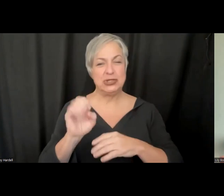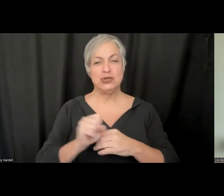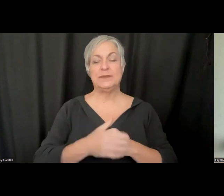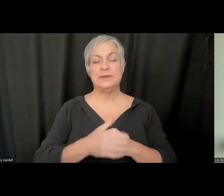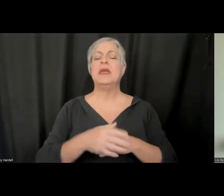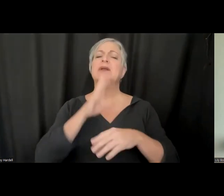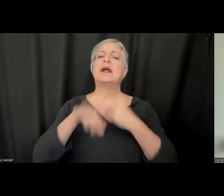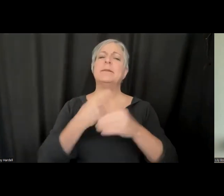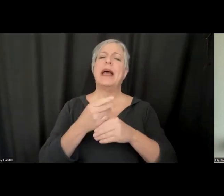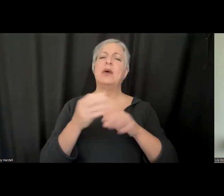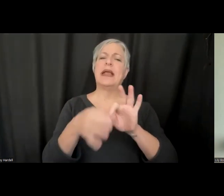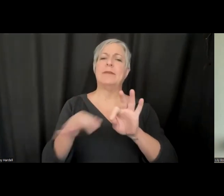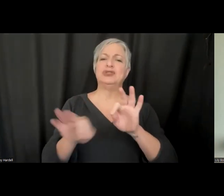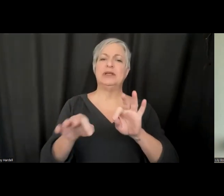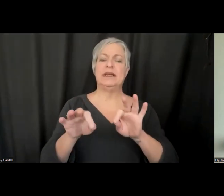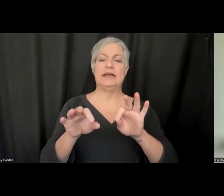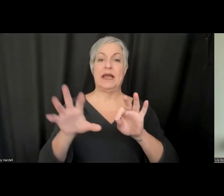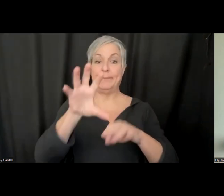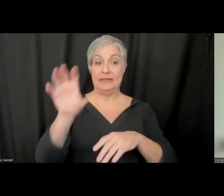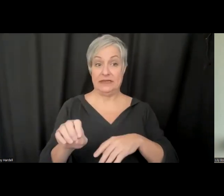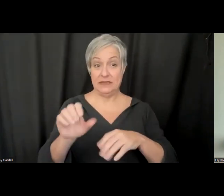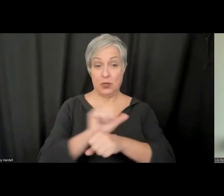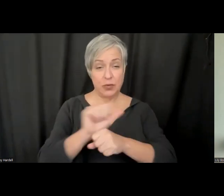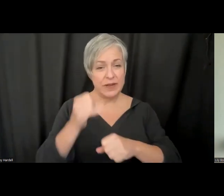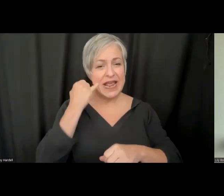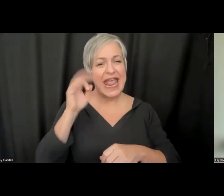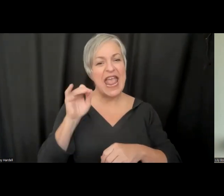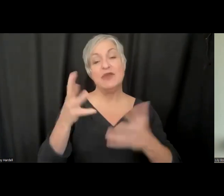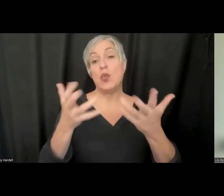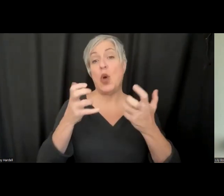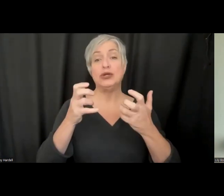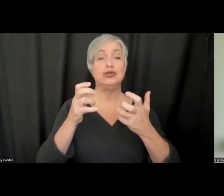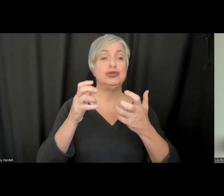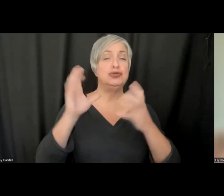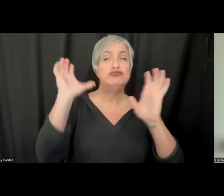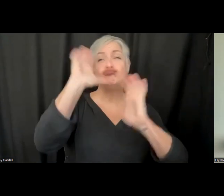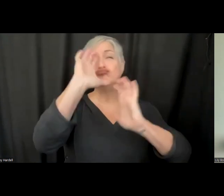work. For example, if you wanted to go to a vendor and caption a